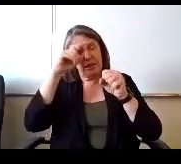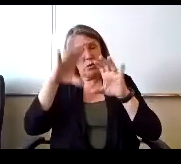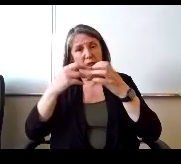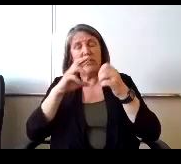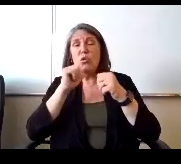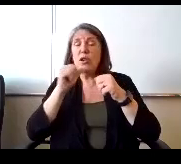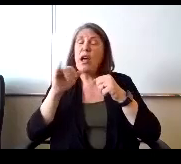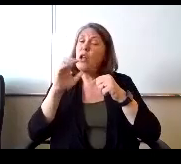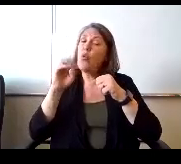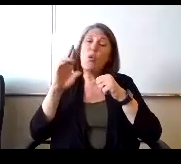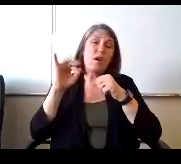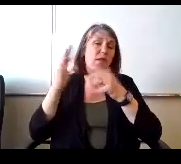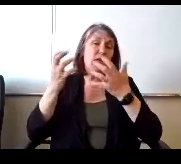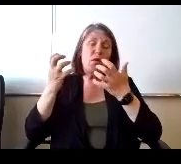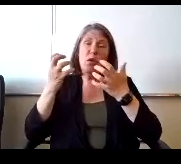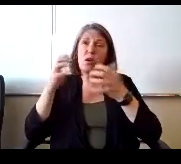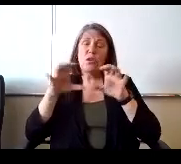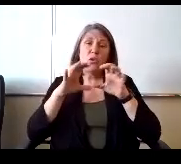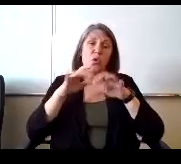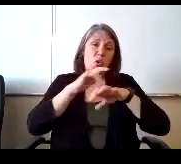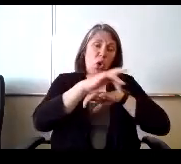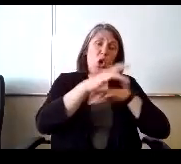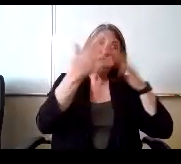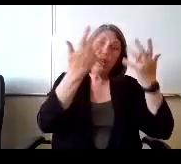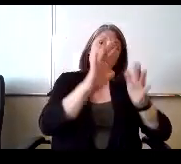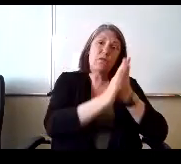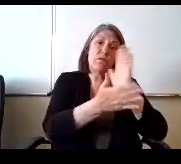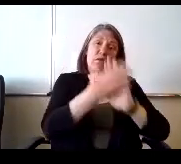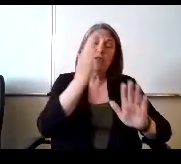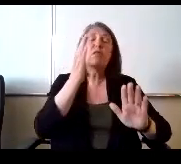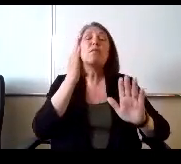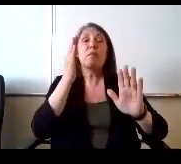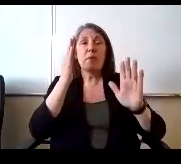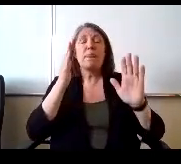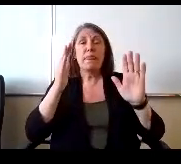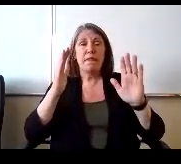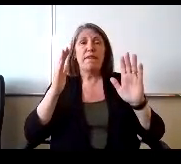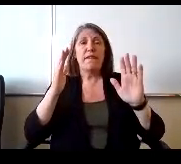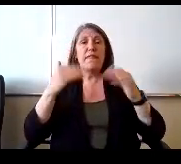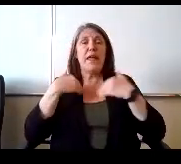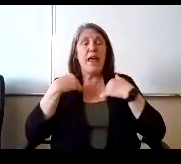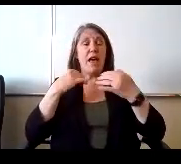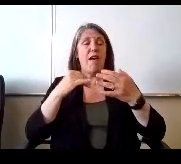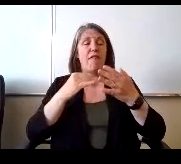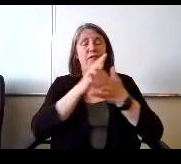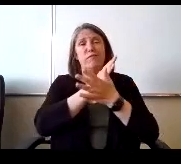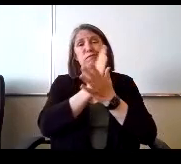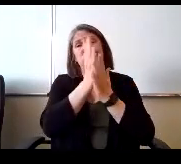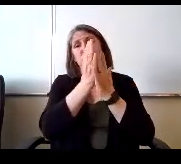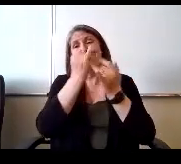or if they wanted to, you know, do it early and get it over with and they have the last part of this summer,